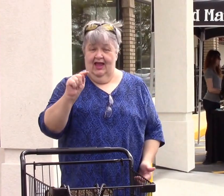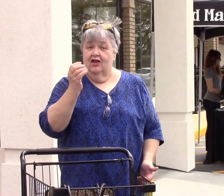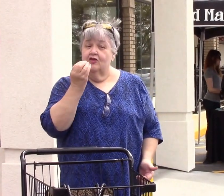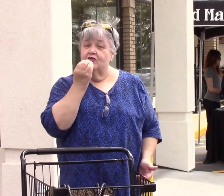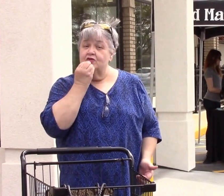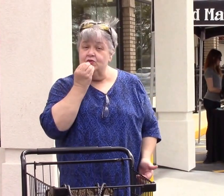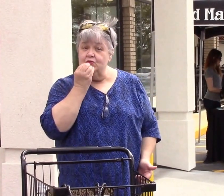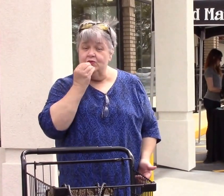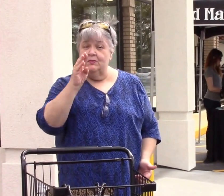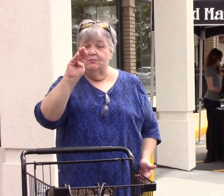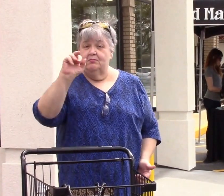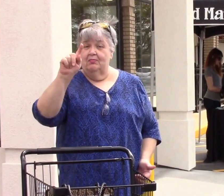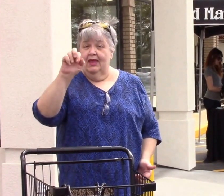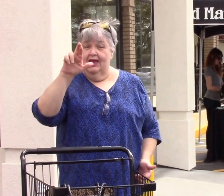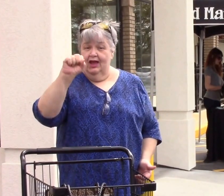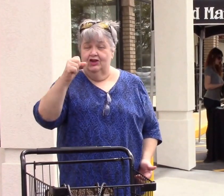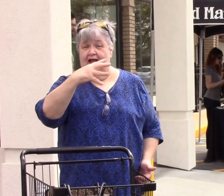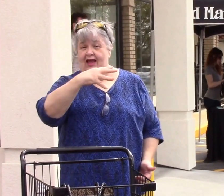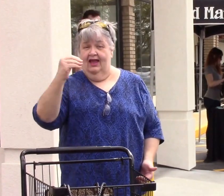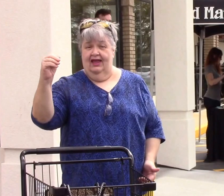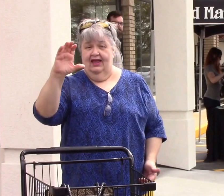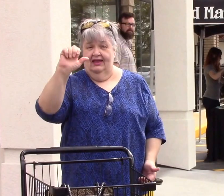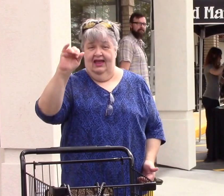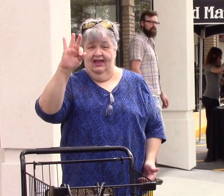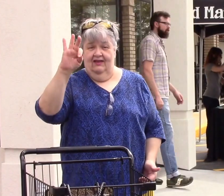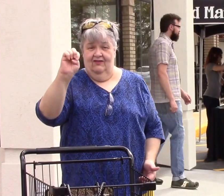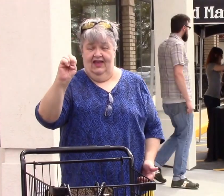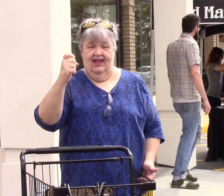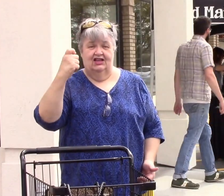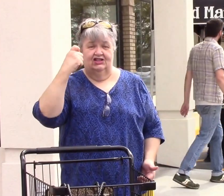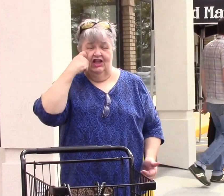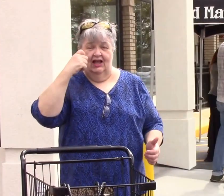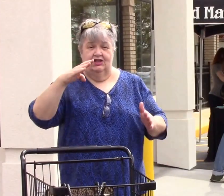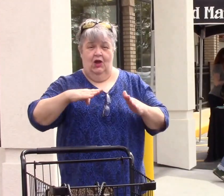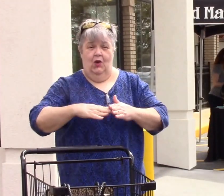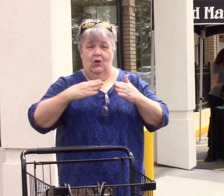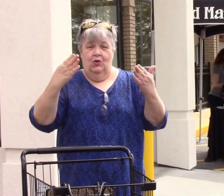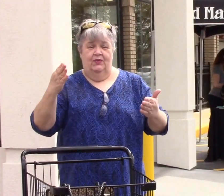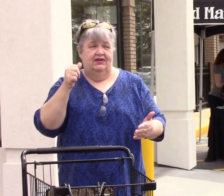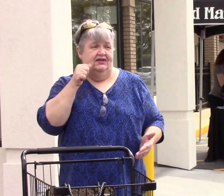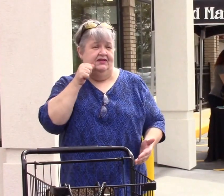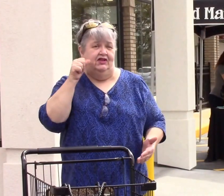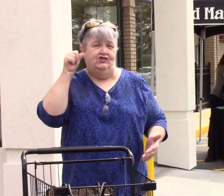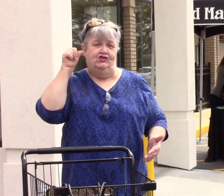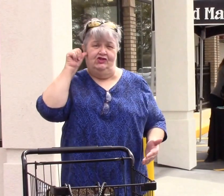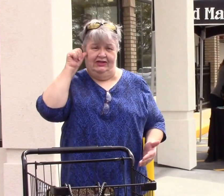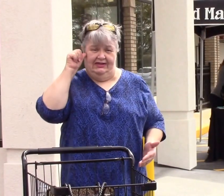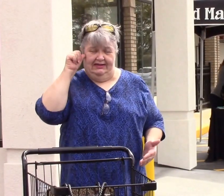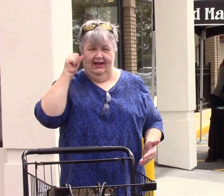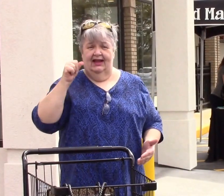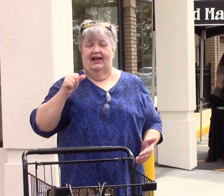I'm here at Food Matters Market & Cafe. It was just opened yesterday.